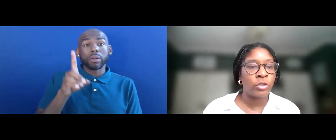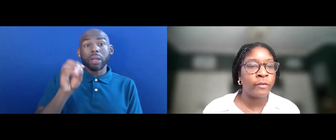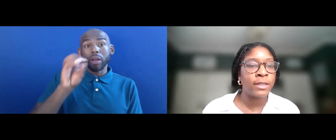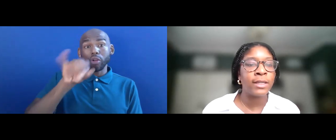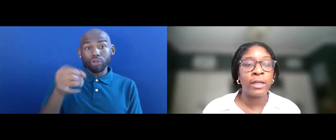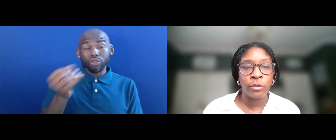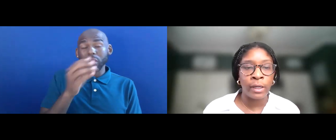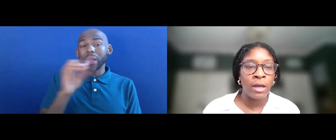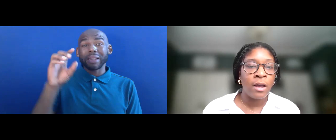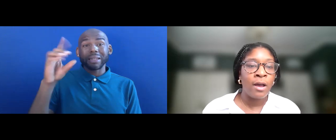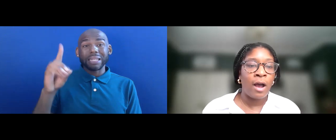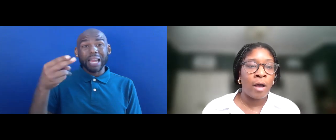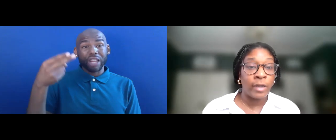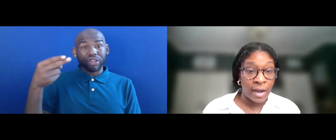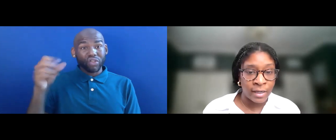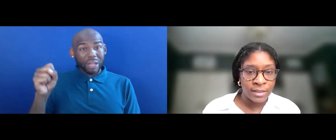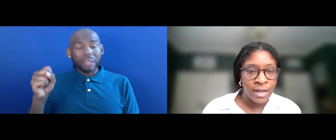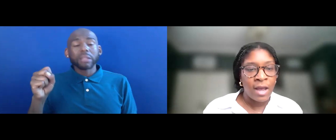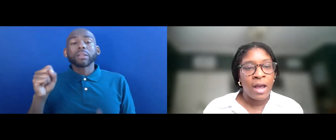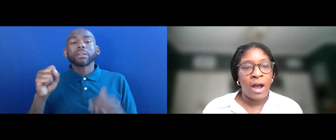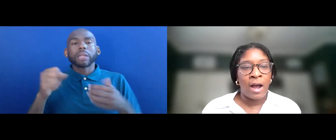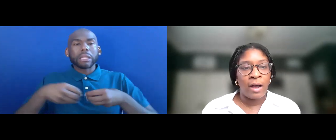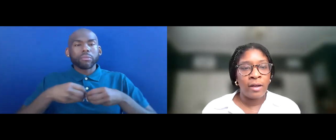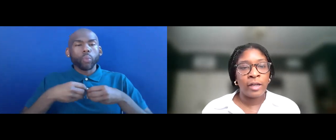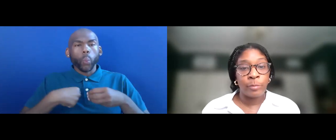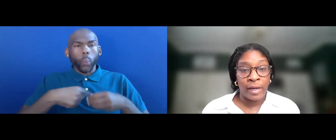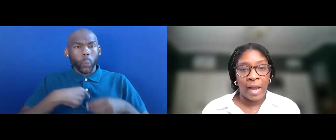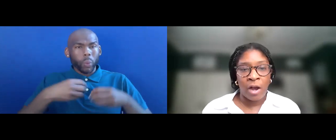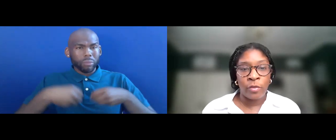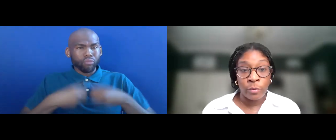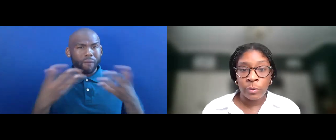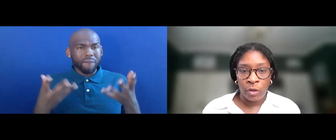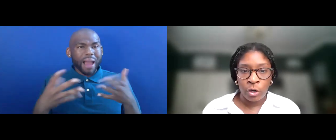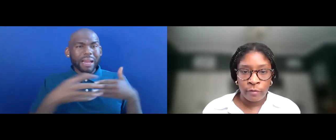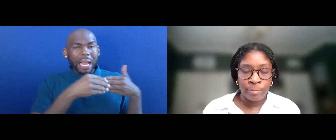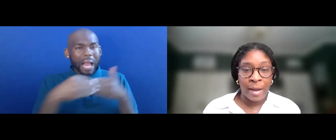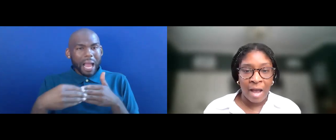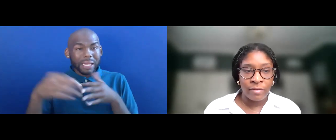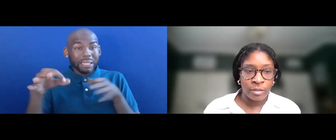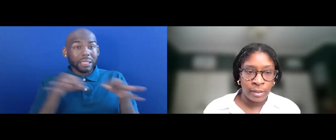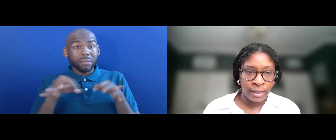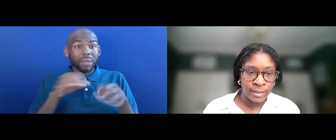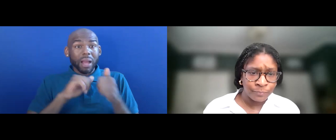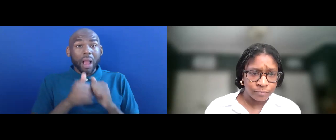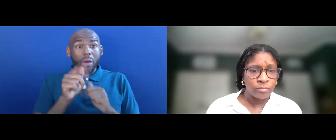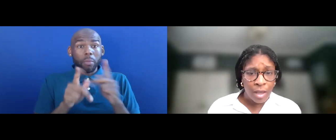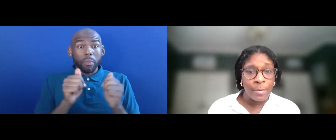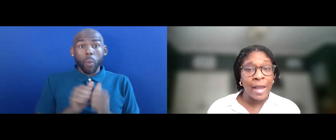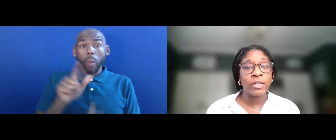SERVICES IN ISSUING GUIDANCE, EXPLAINING HOW THOSE WITH LONG COVID MAY HAVE A